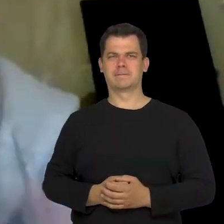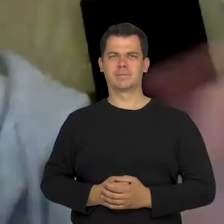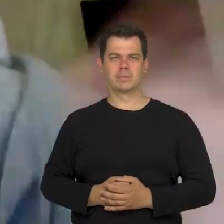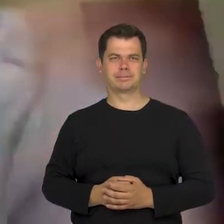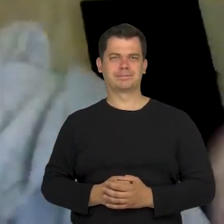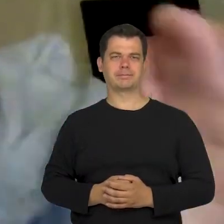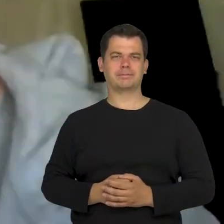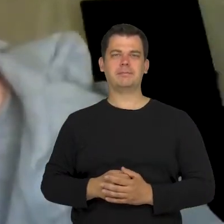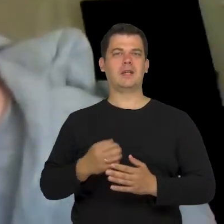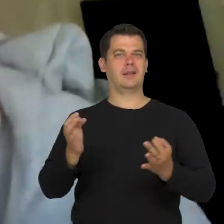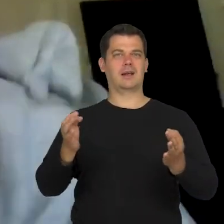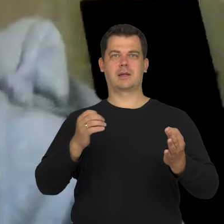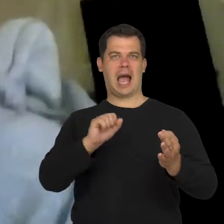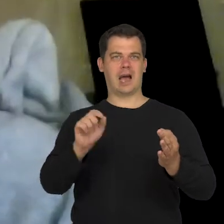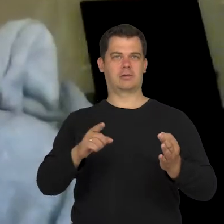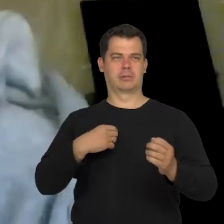I have goose bumps now that I started talking about this.